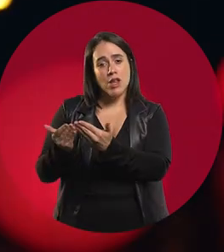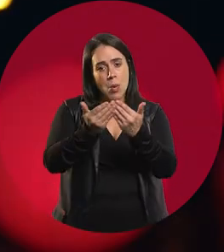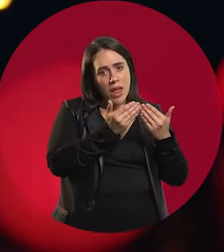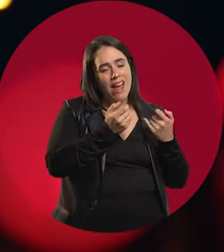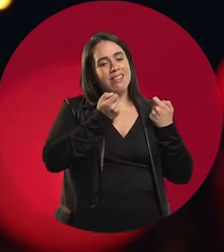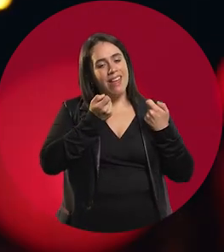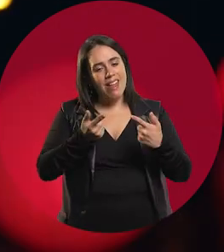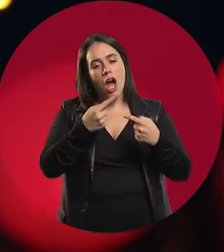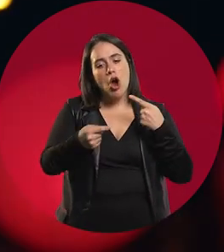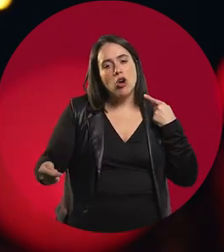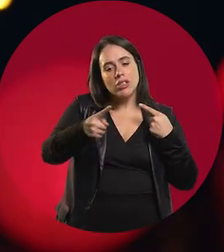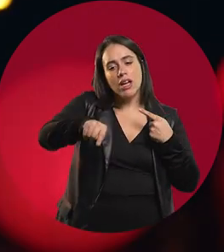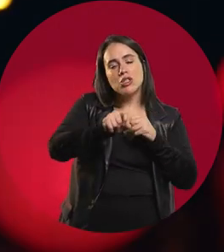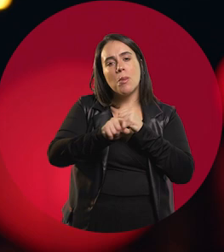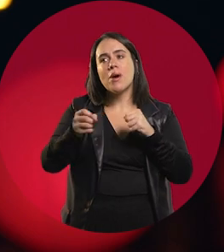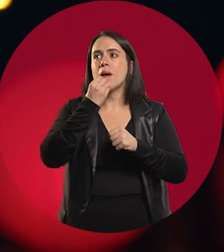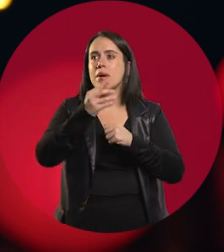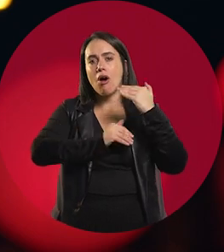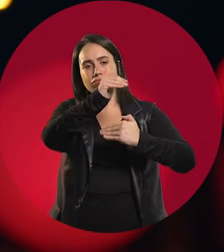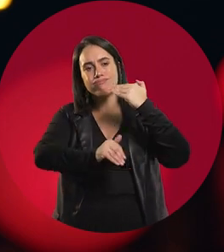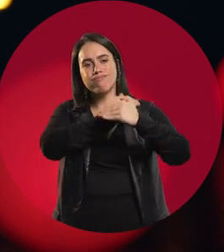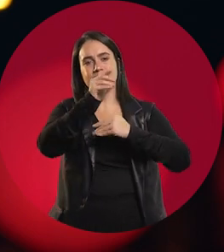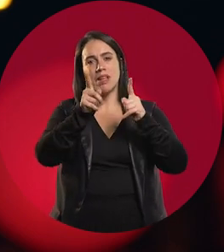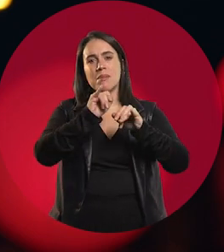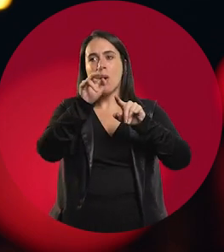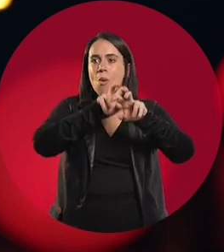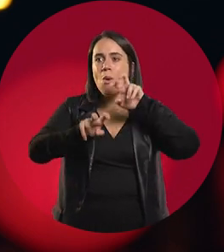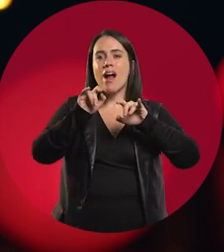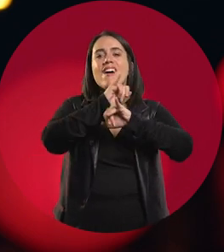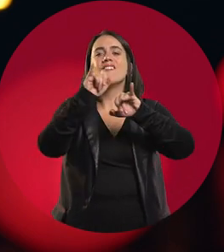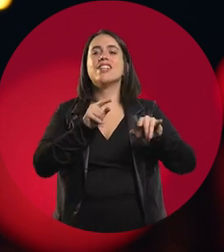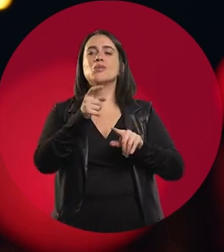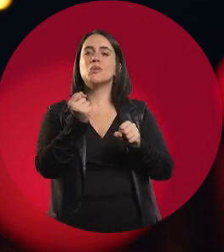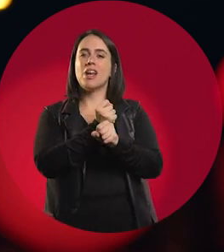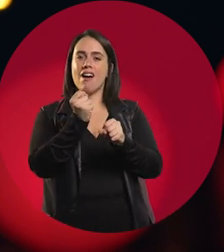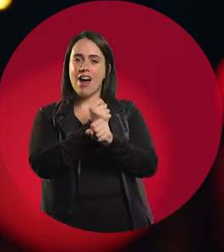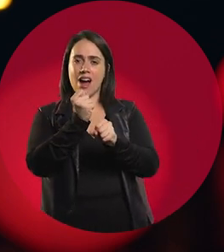tools to improve, to get ahead, to be happy with what they do, to learn,